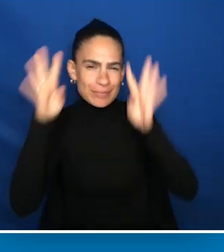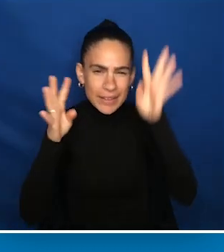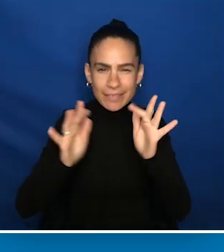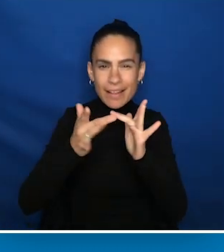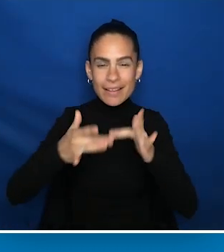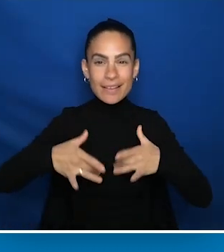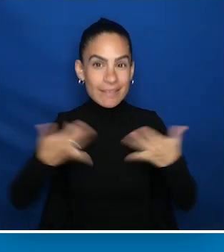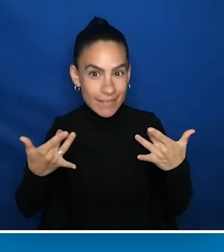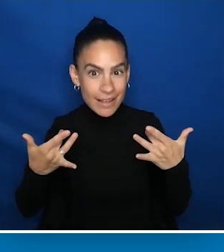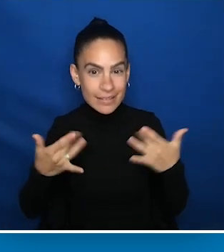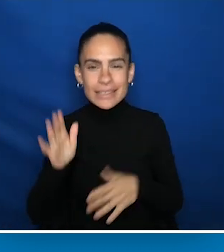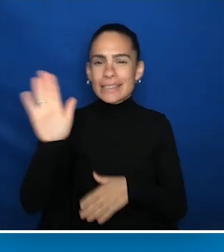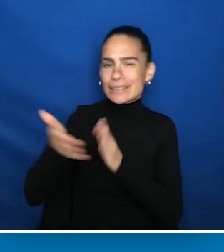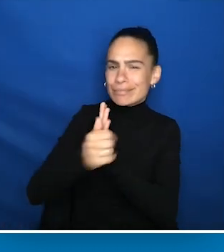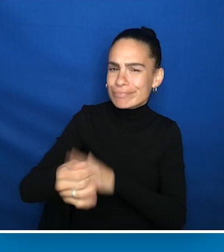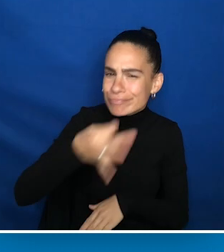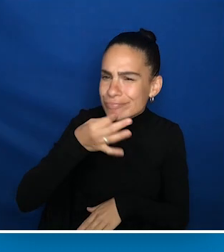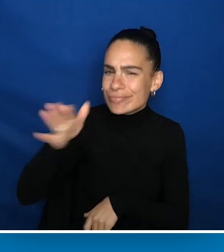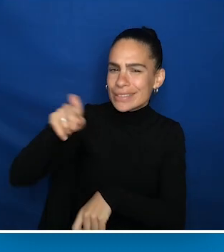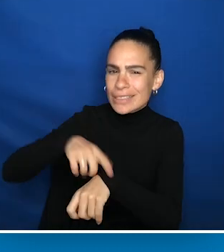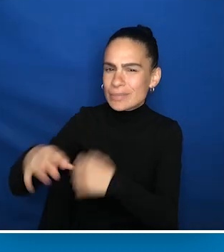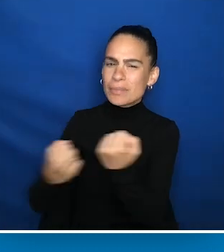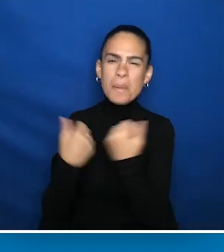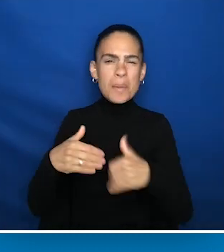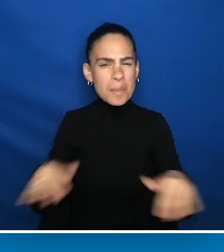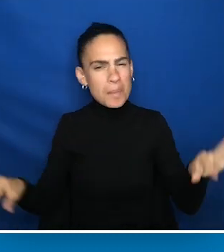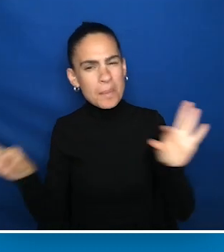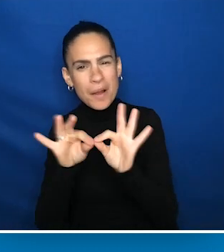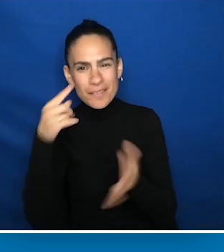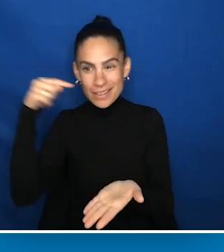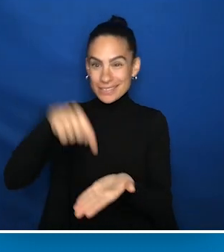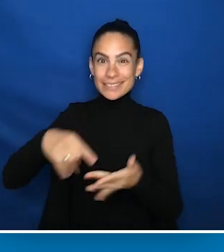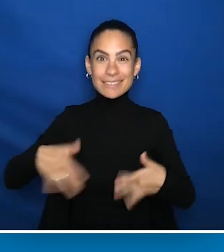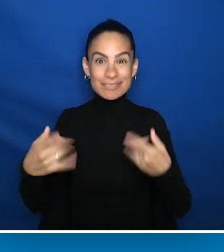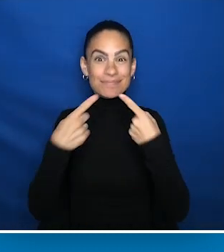Their expertise, time and support are vital to this event's success.